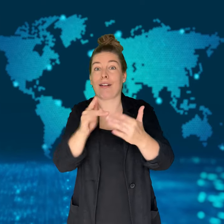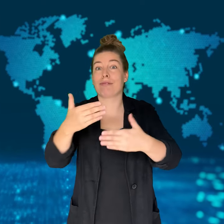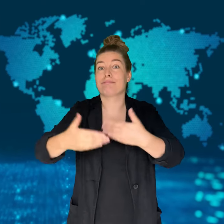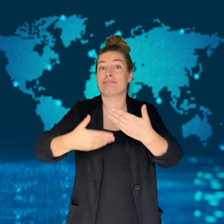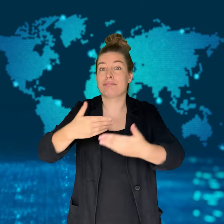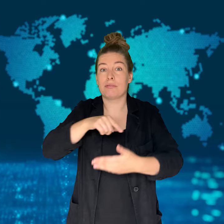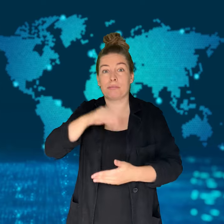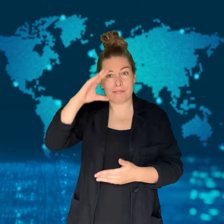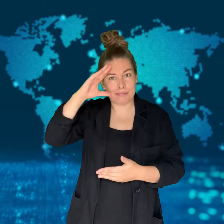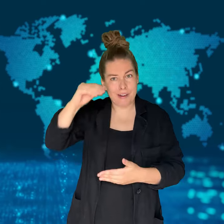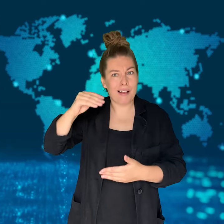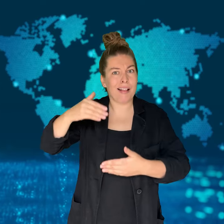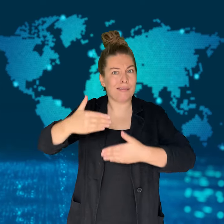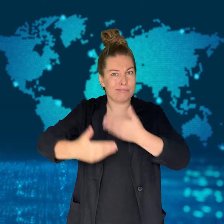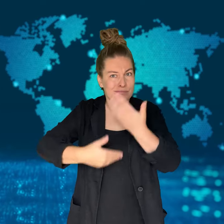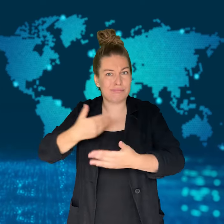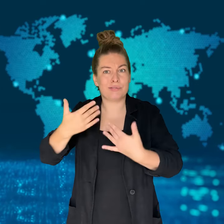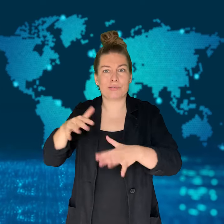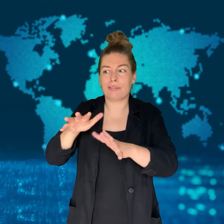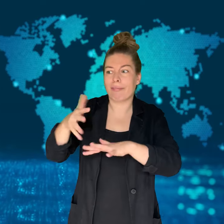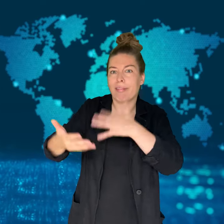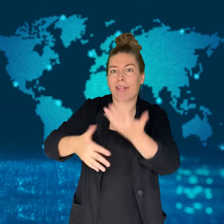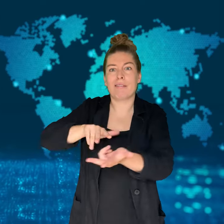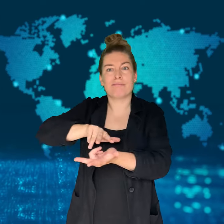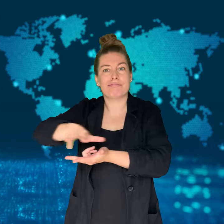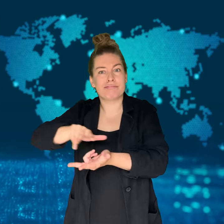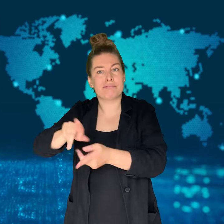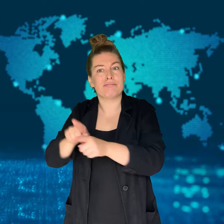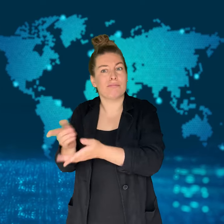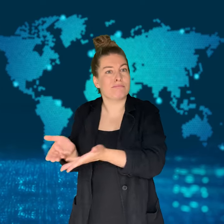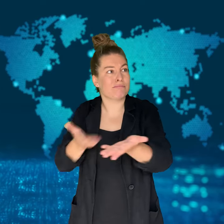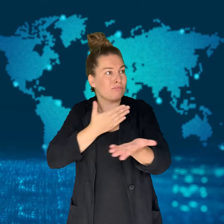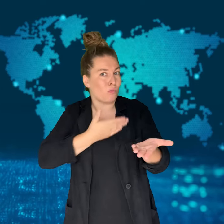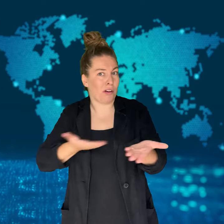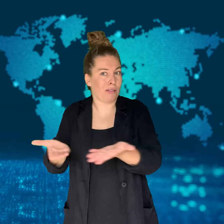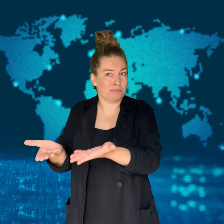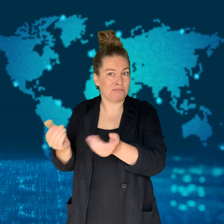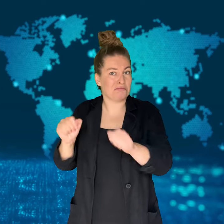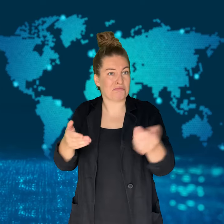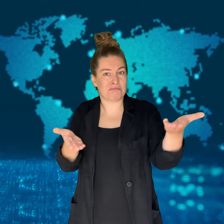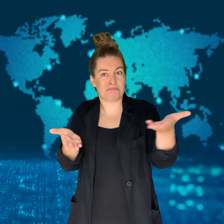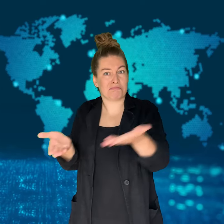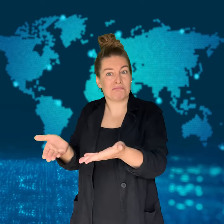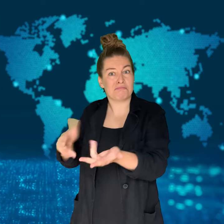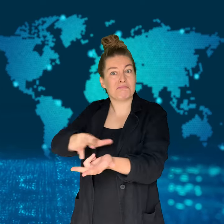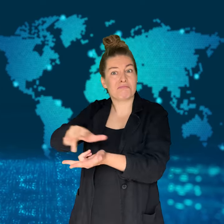In 2018, when Kizer was 17 years old, she shot Volar